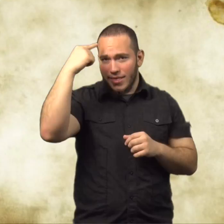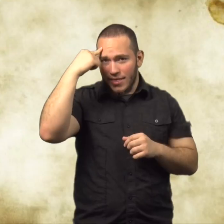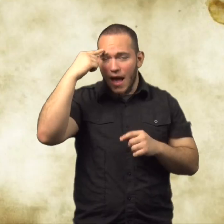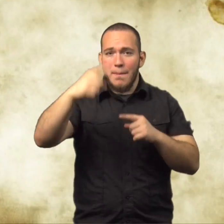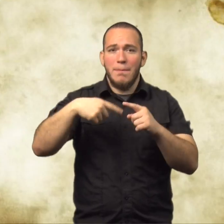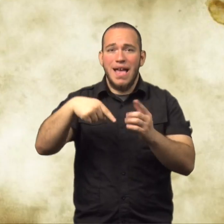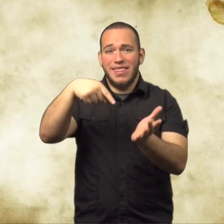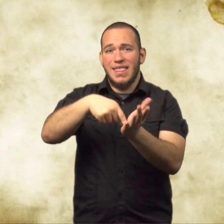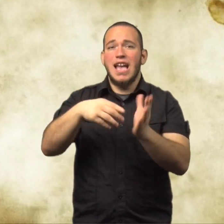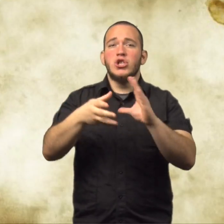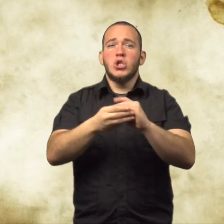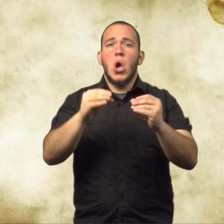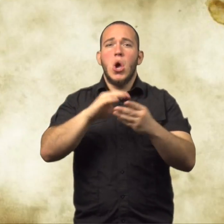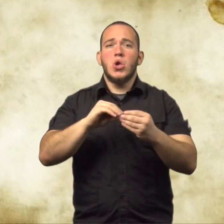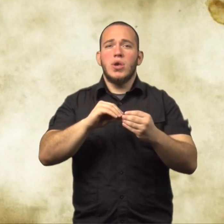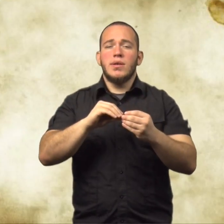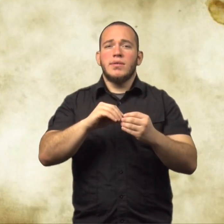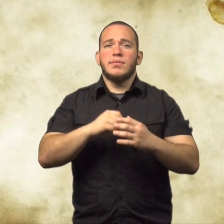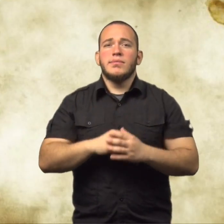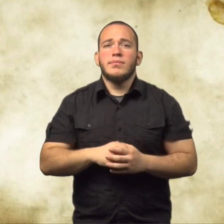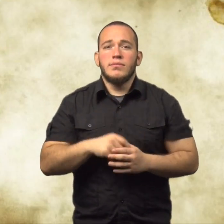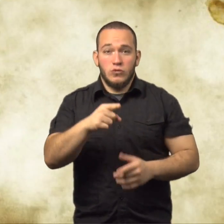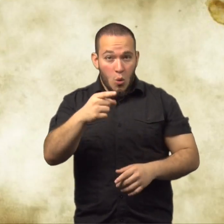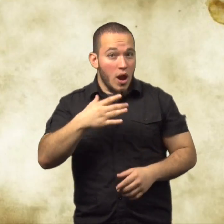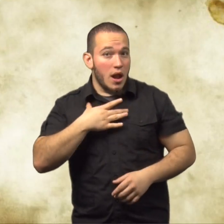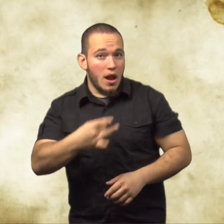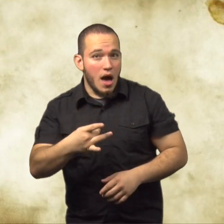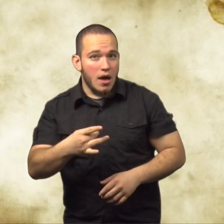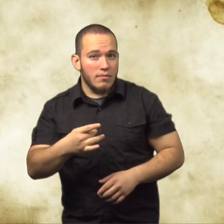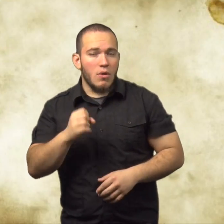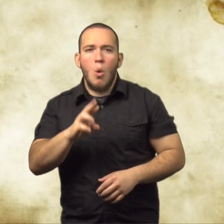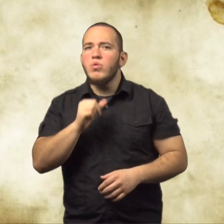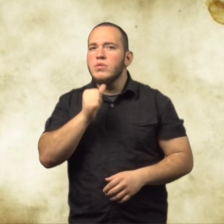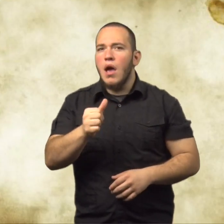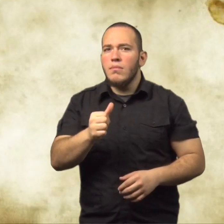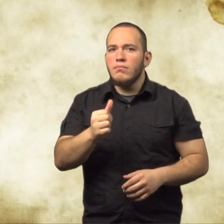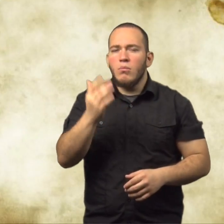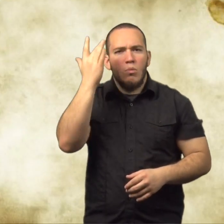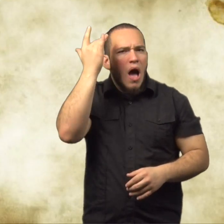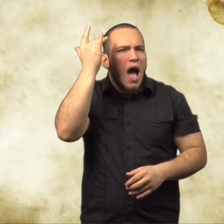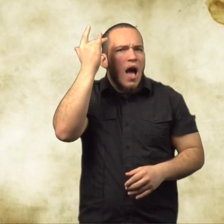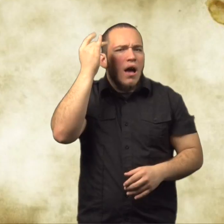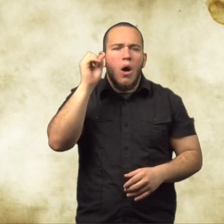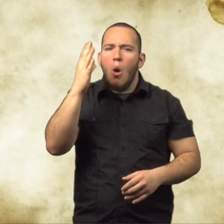What do you think about this story? Do you like it or not?